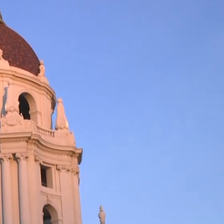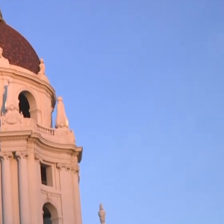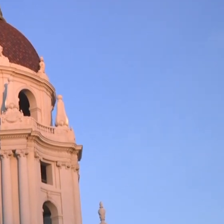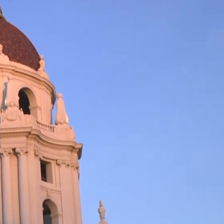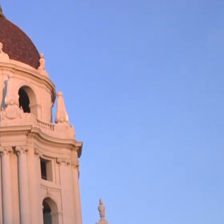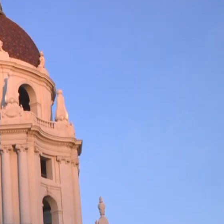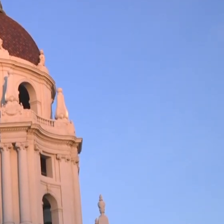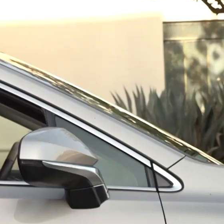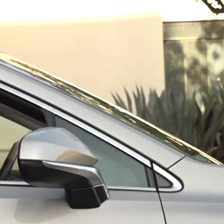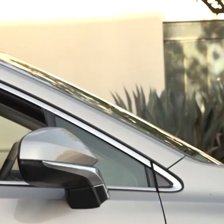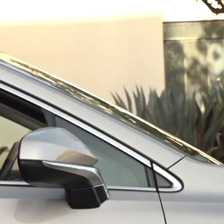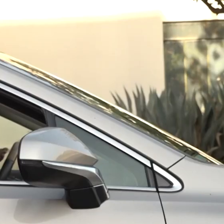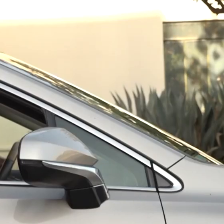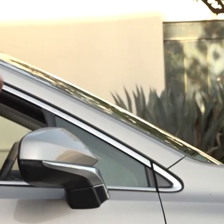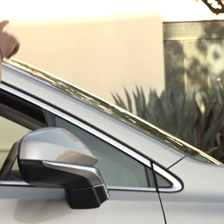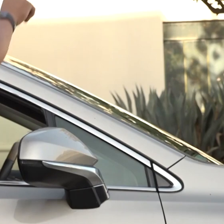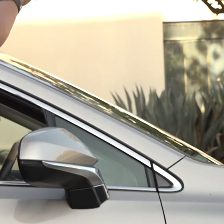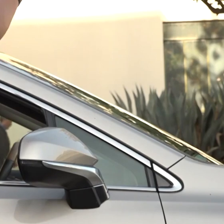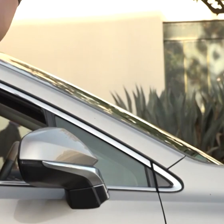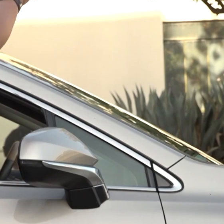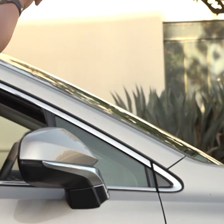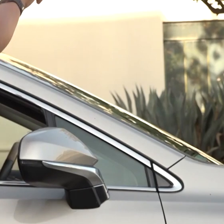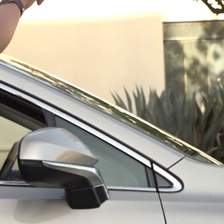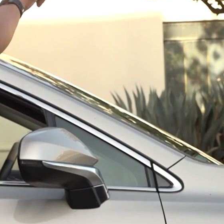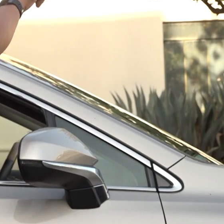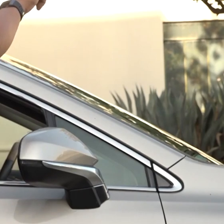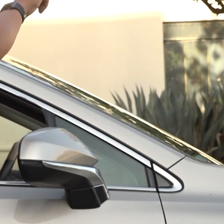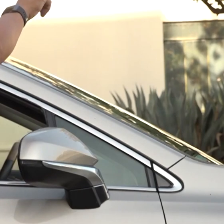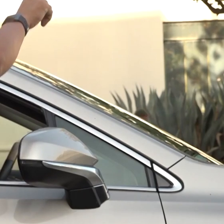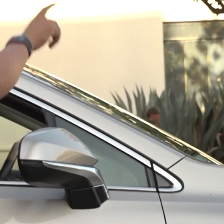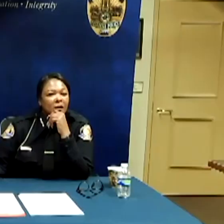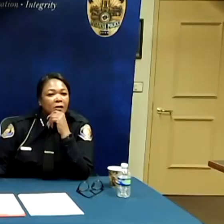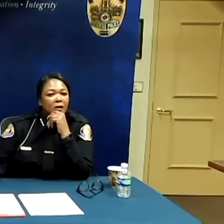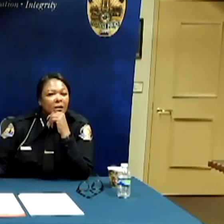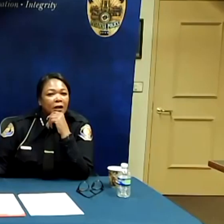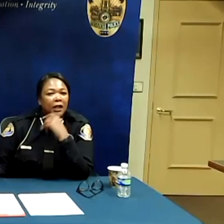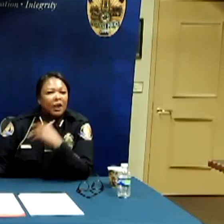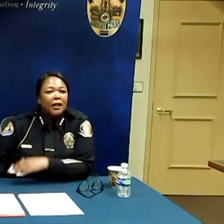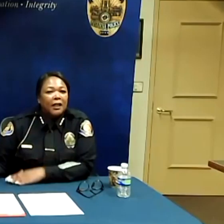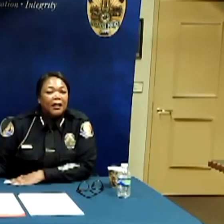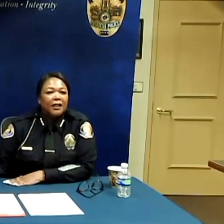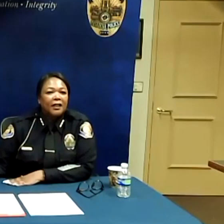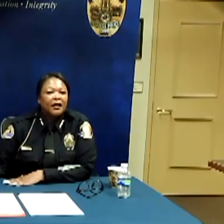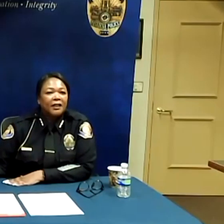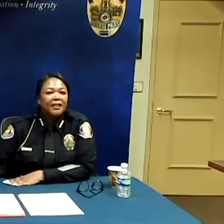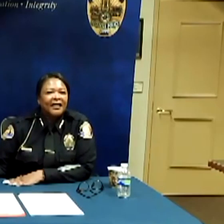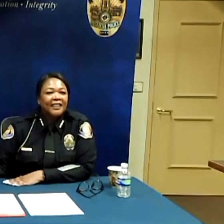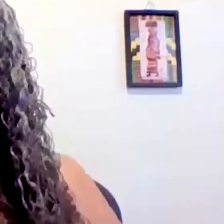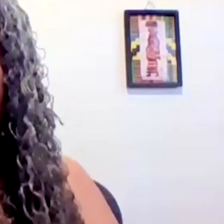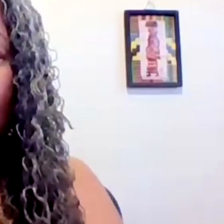pasadena in an effort to improve community police relations the community